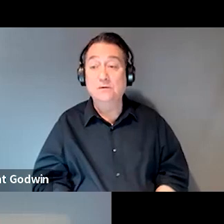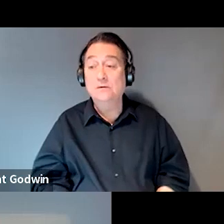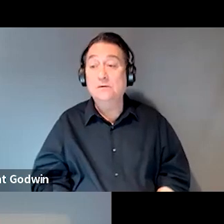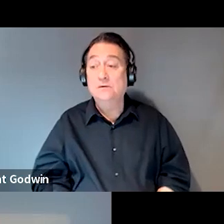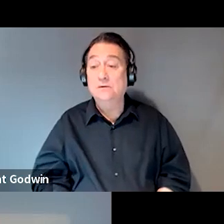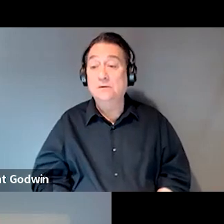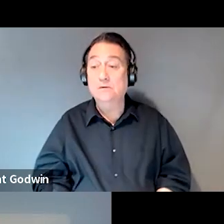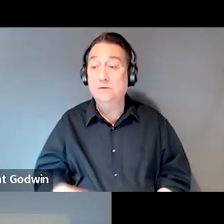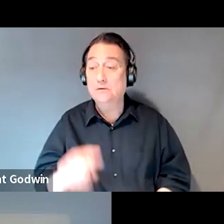Traci, how about you guys?